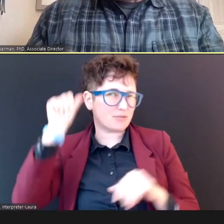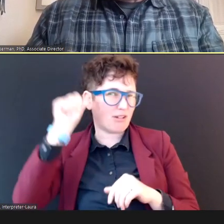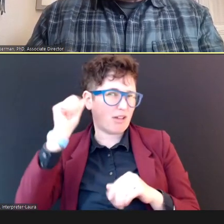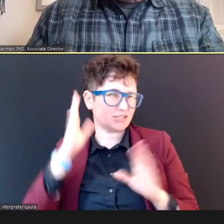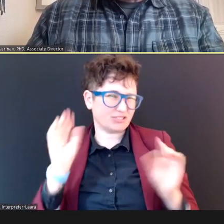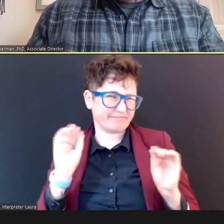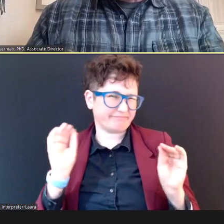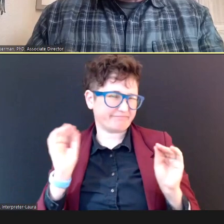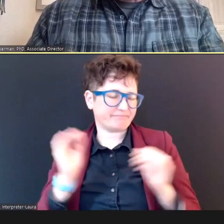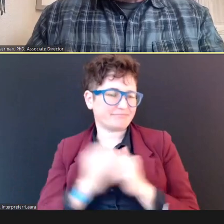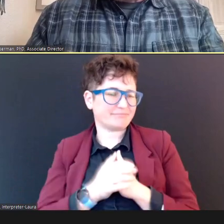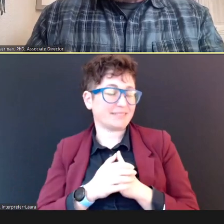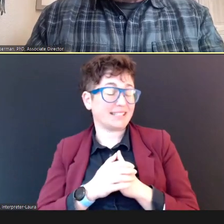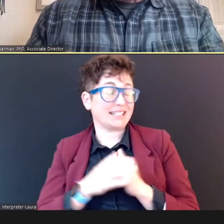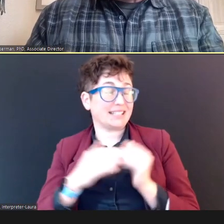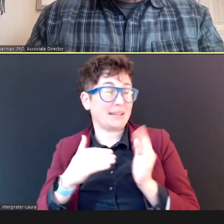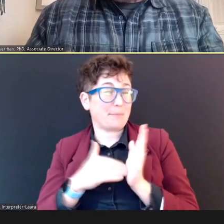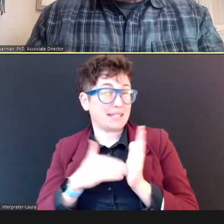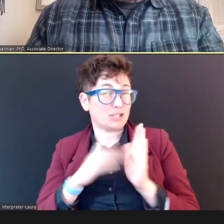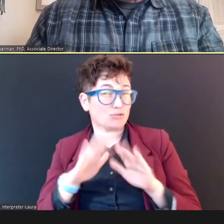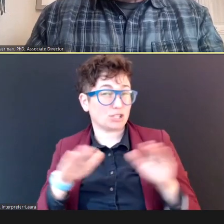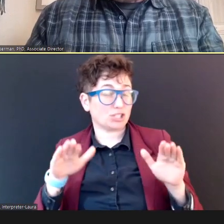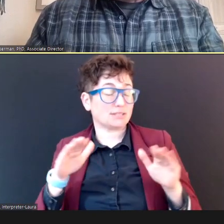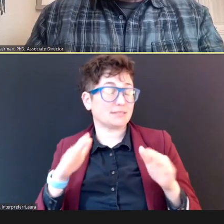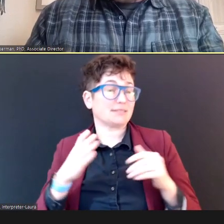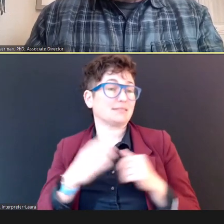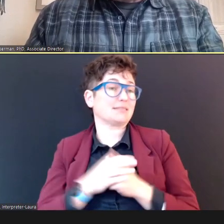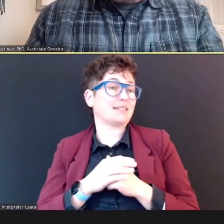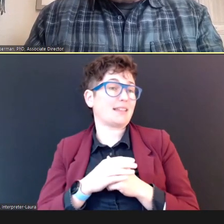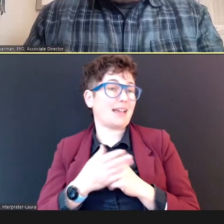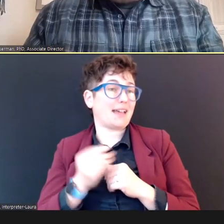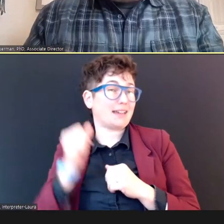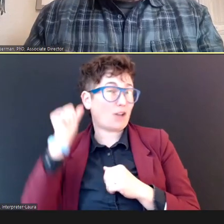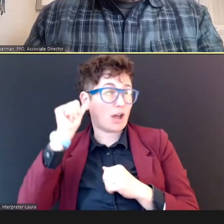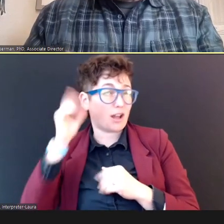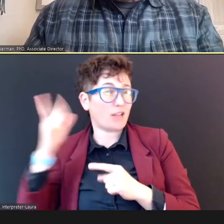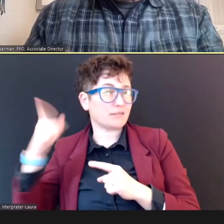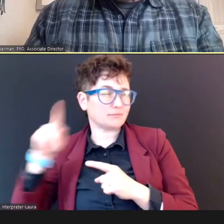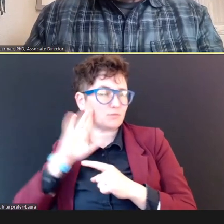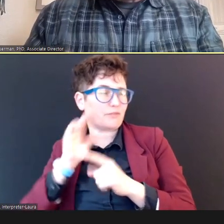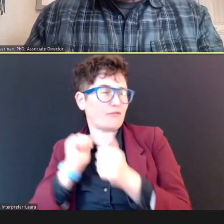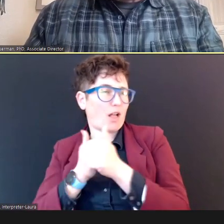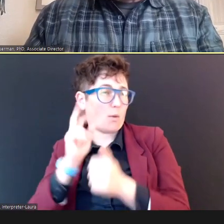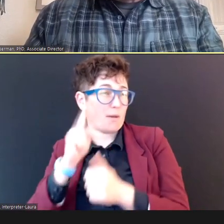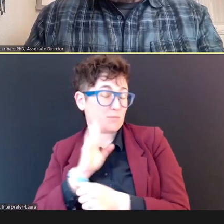follow up for us, and -- often say the hearing is fine, yet the